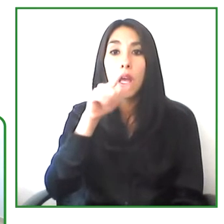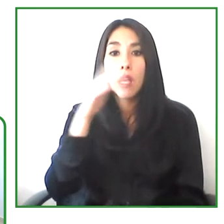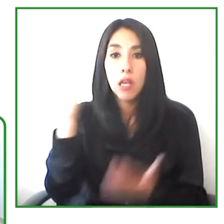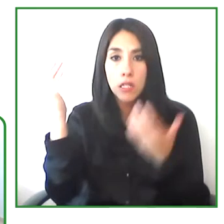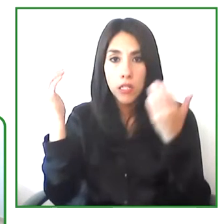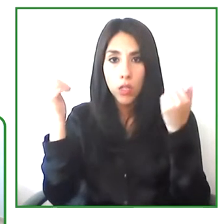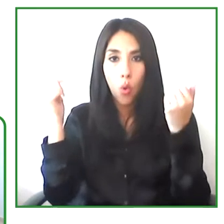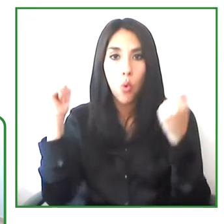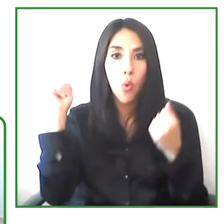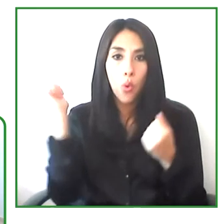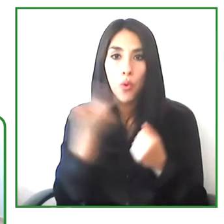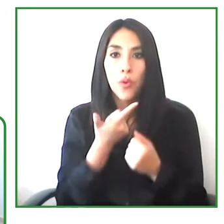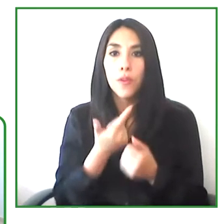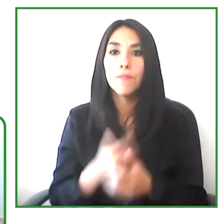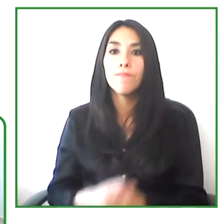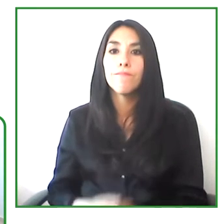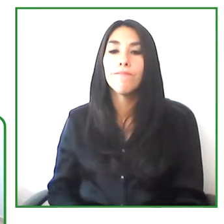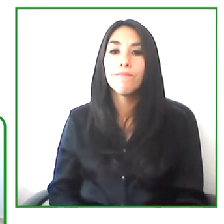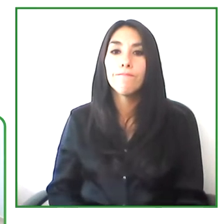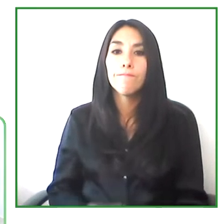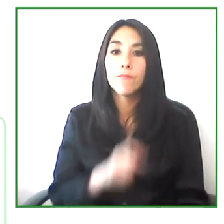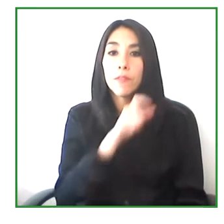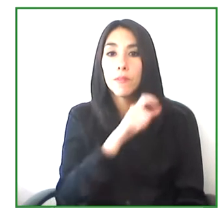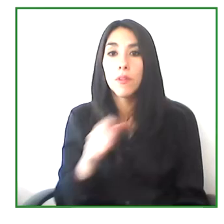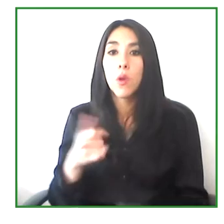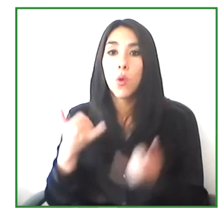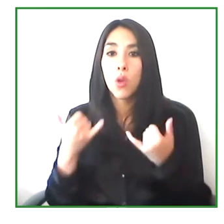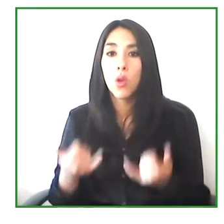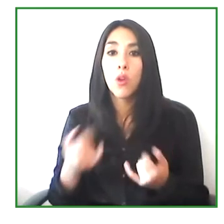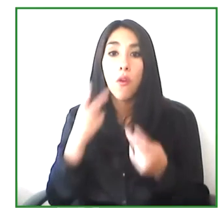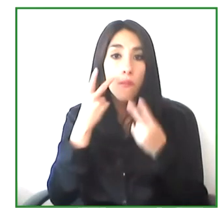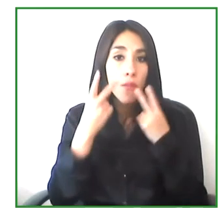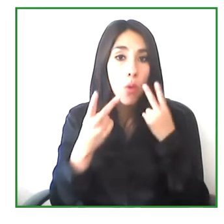And I'd like to send my greetings to everyone here today.